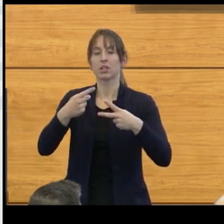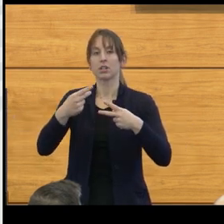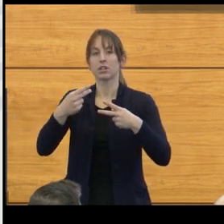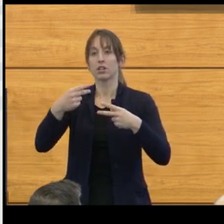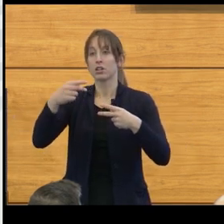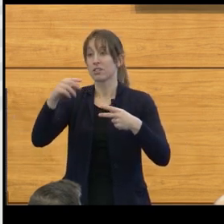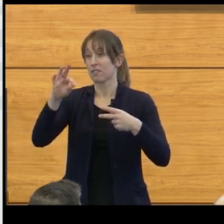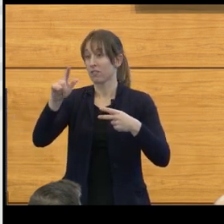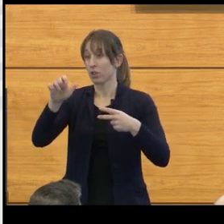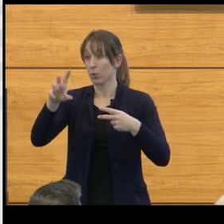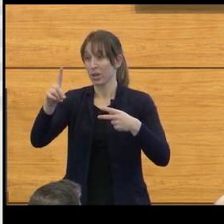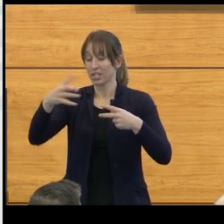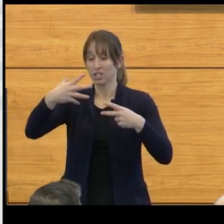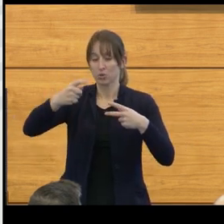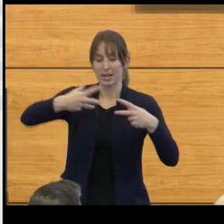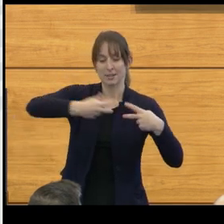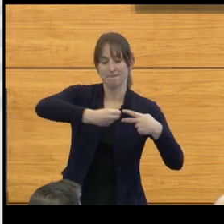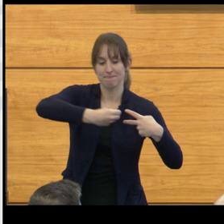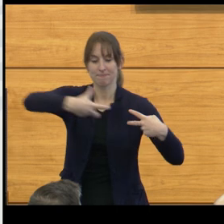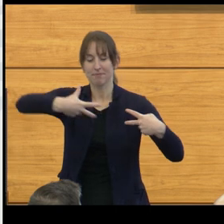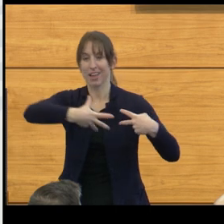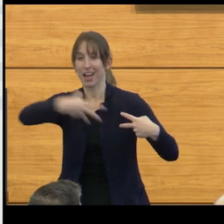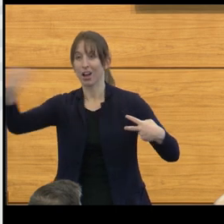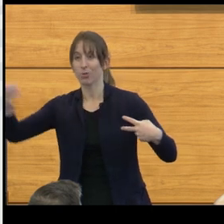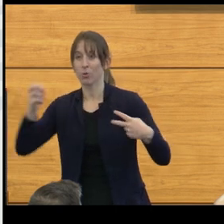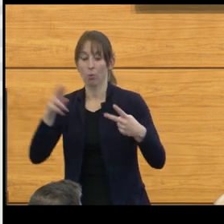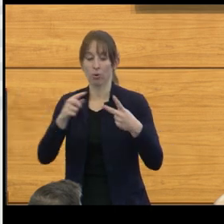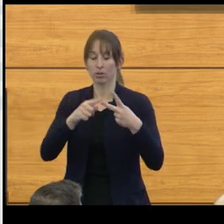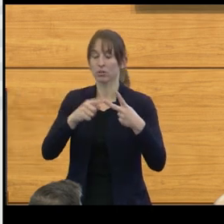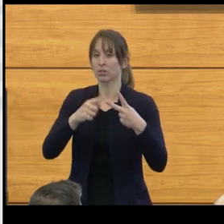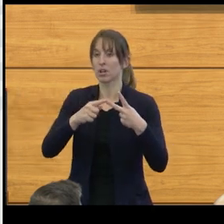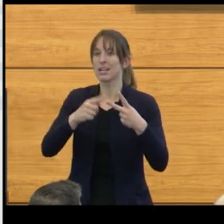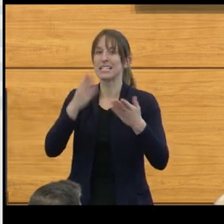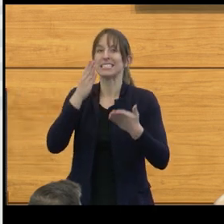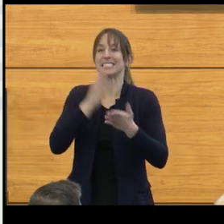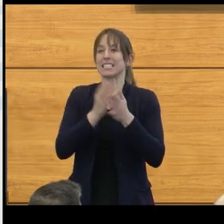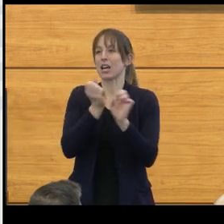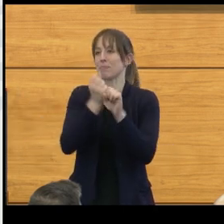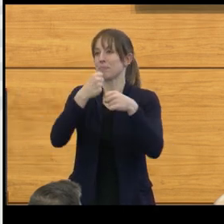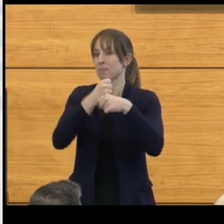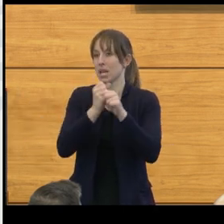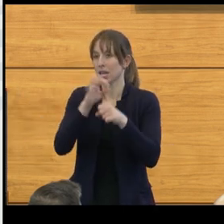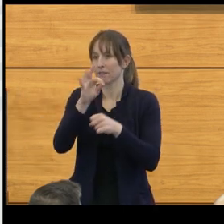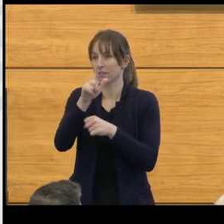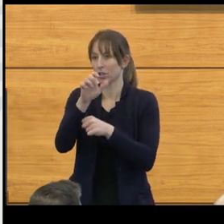or, two, actually stop making the fluid by cauterizing the choroid plexus.